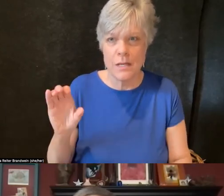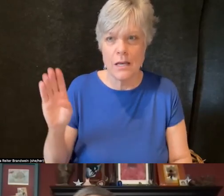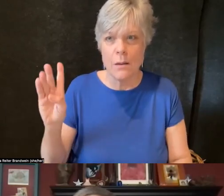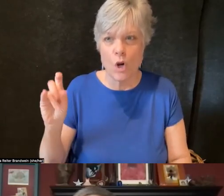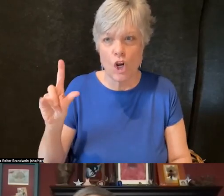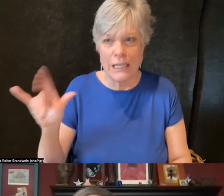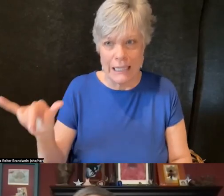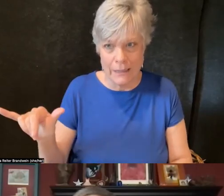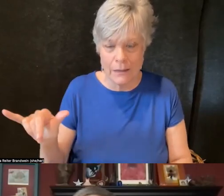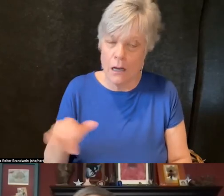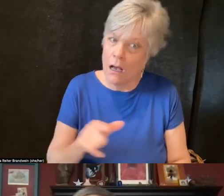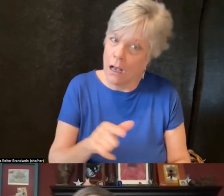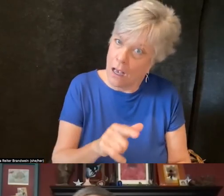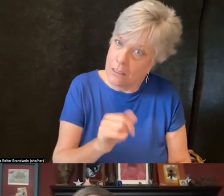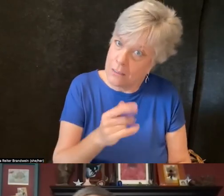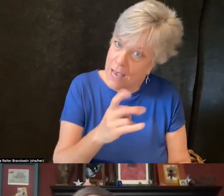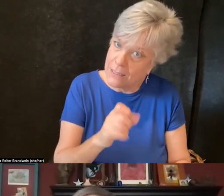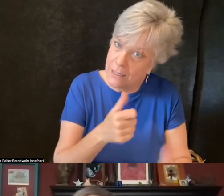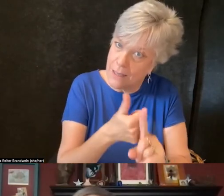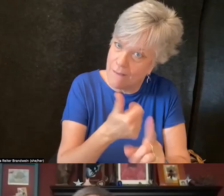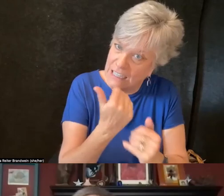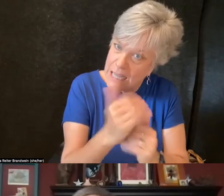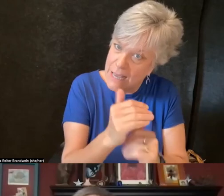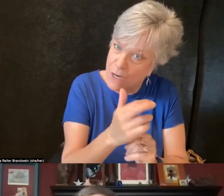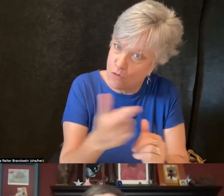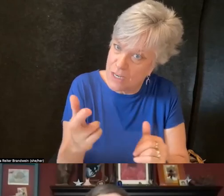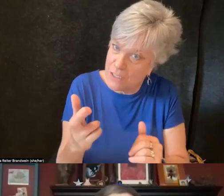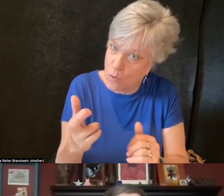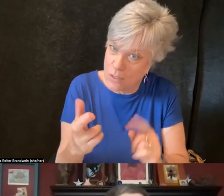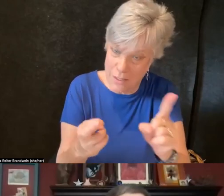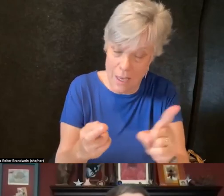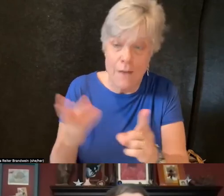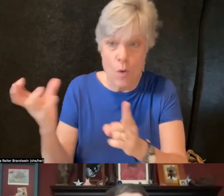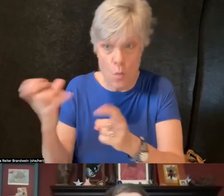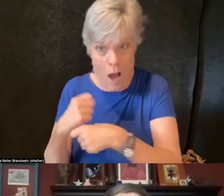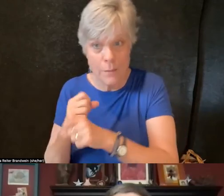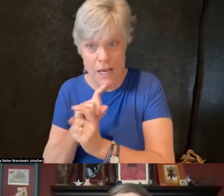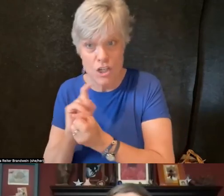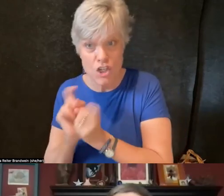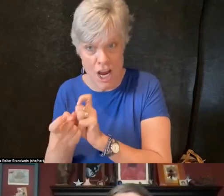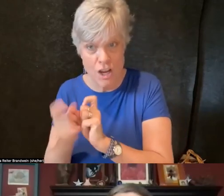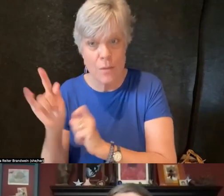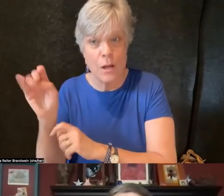that if we really want to make change and the administration really does care or the broader campus,